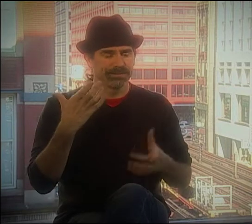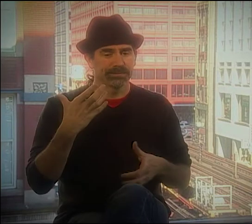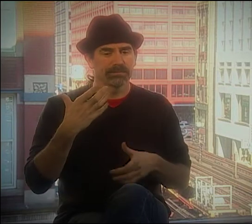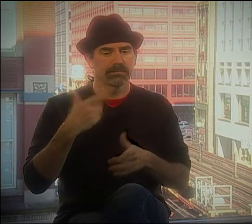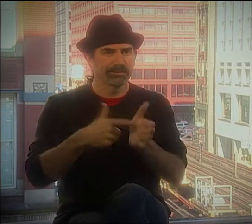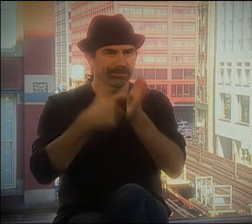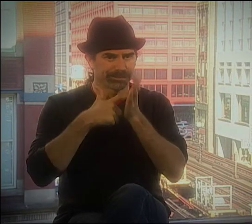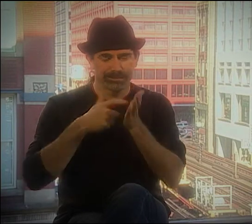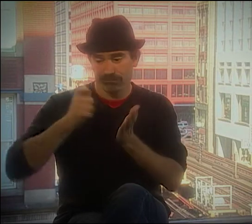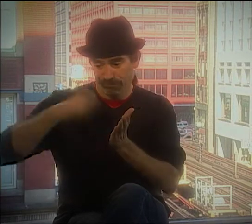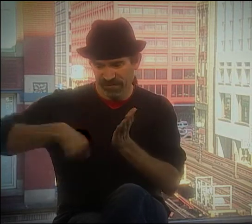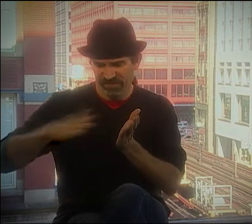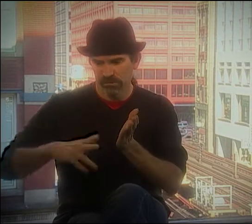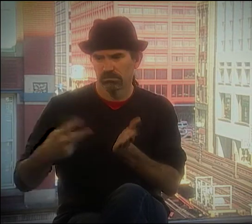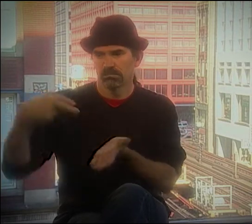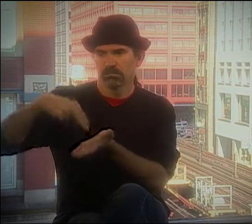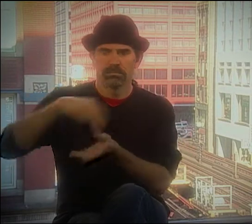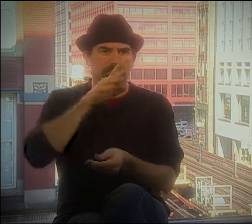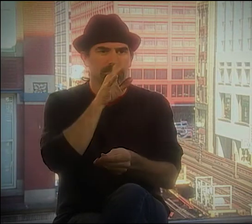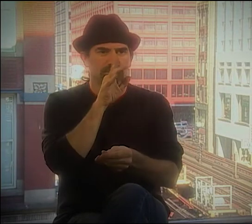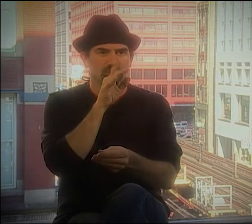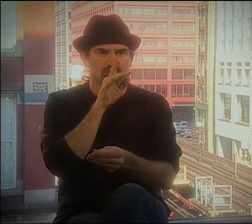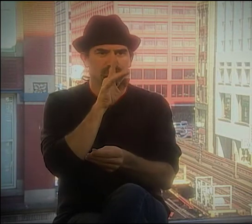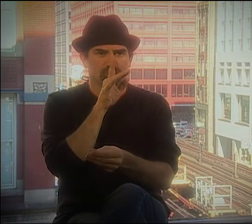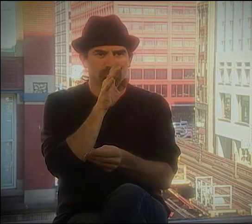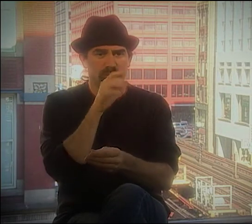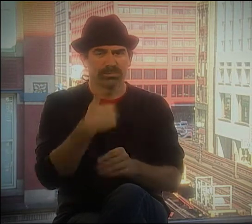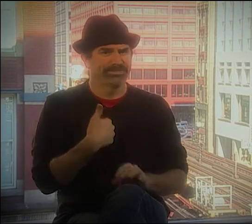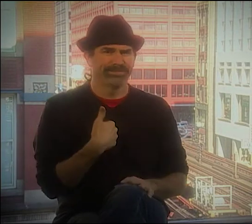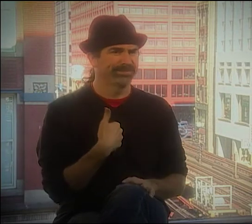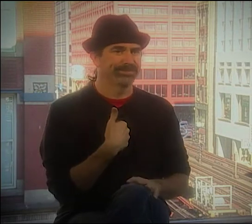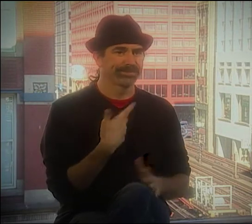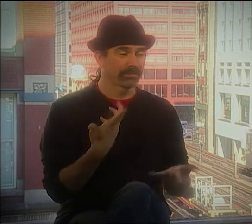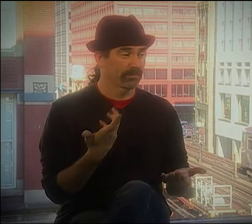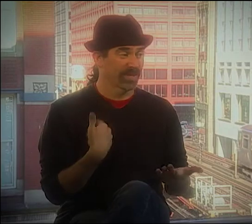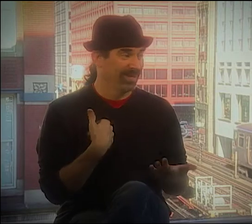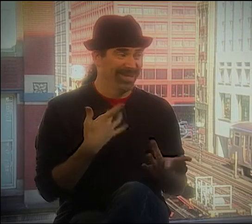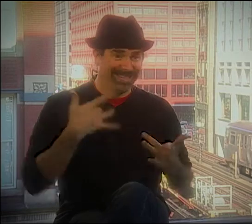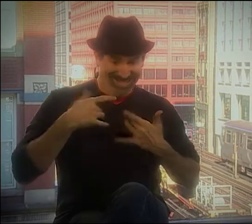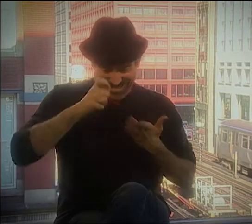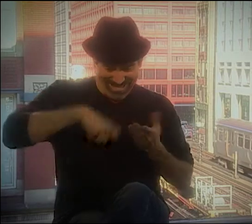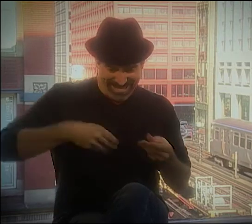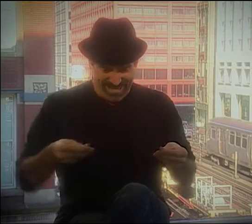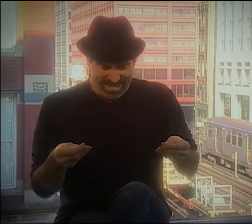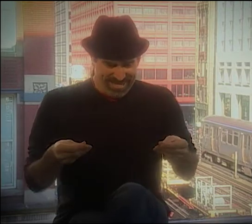AND I REMEMBER IN THIS ONE CLASS, WE WERE SUPPOSED TO WRITE SOMETHING AND THEN GET UP AND SPEAK IT.